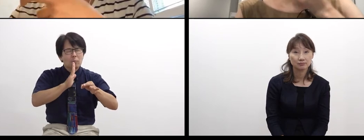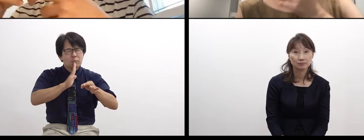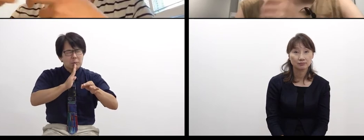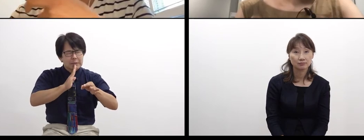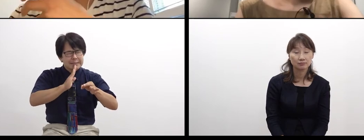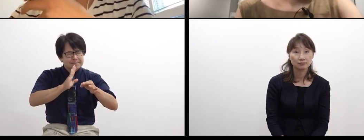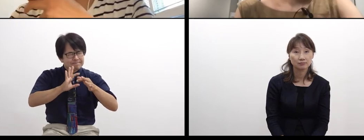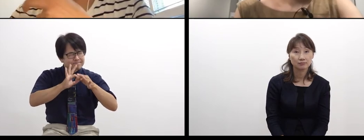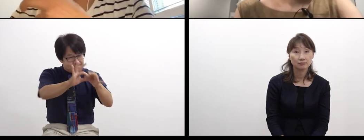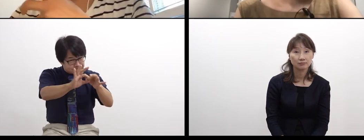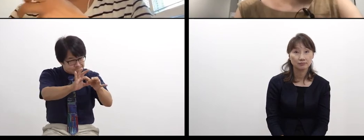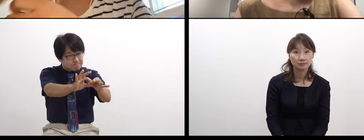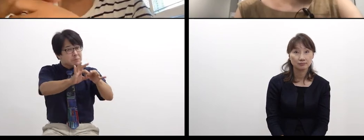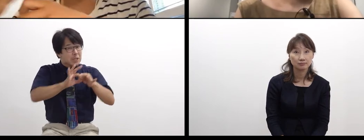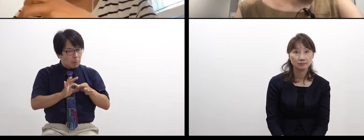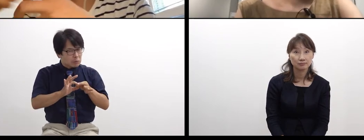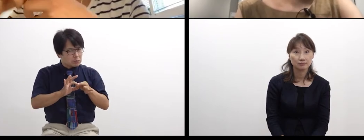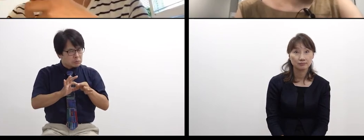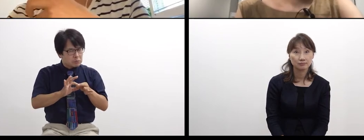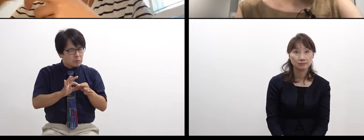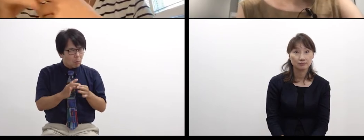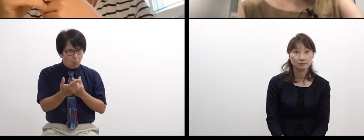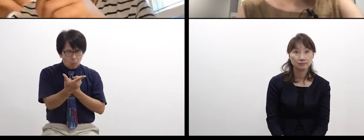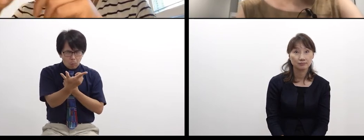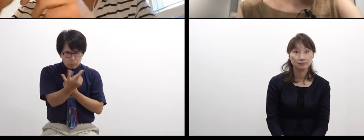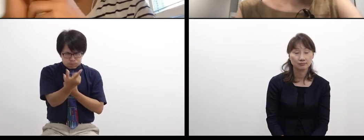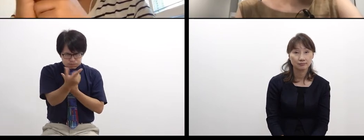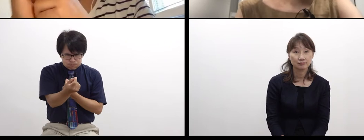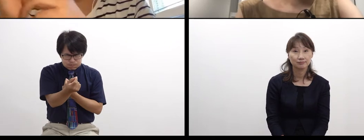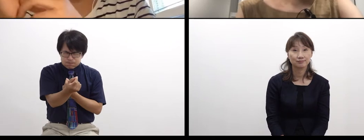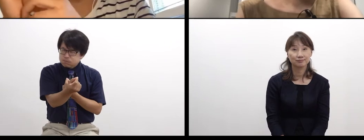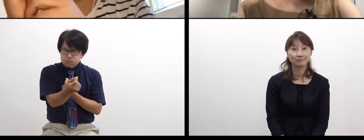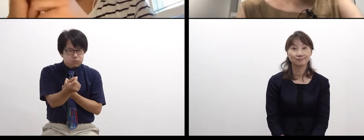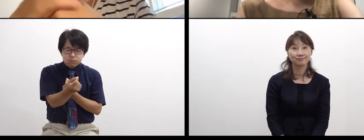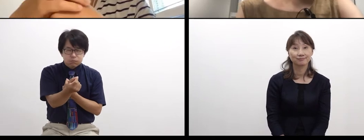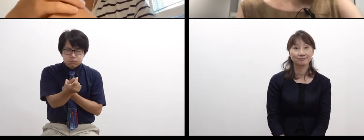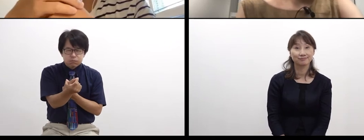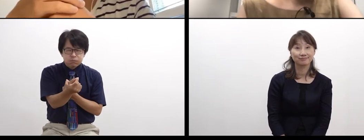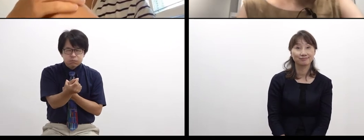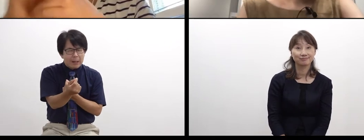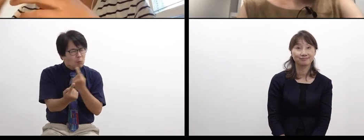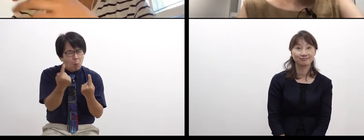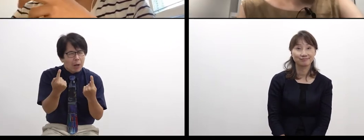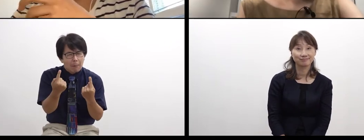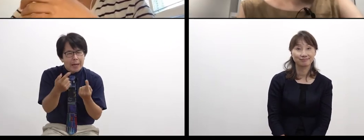that we could tell what we want to tell to others perfectly. Perhaps,